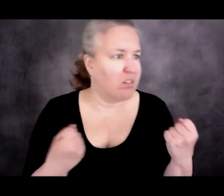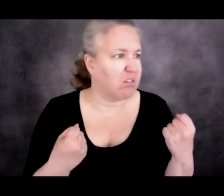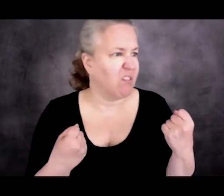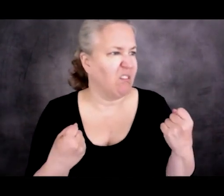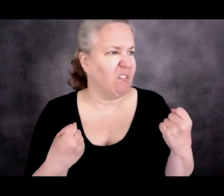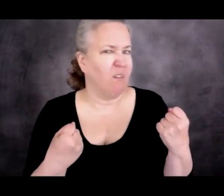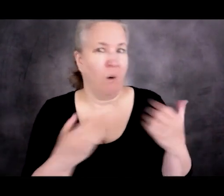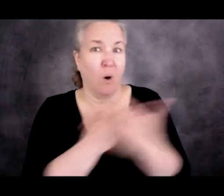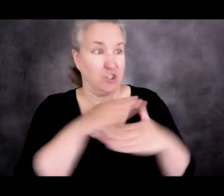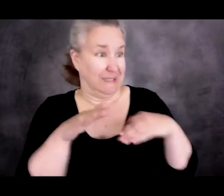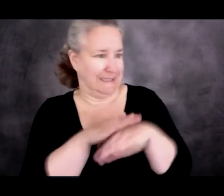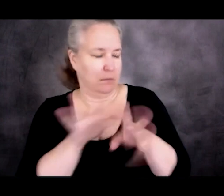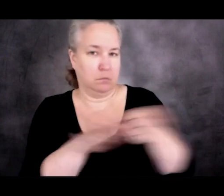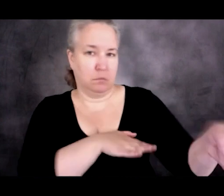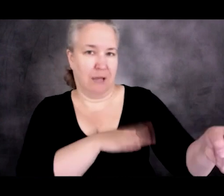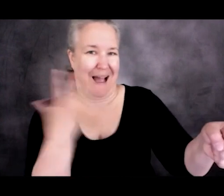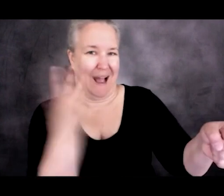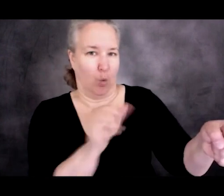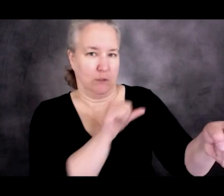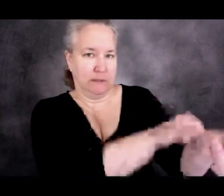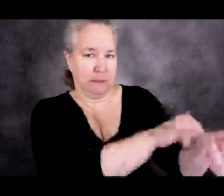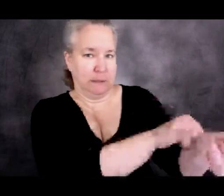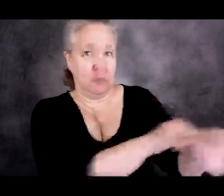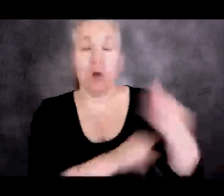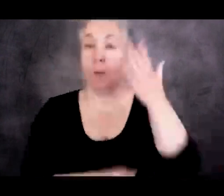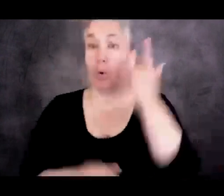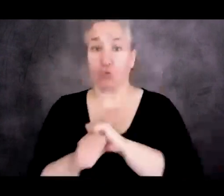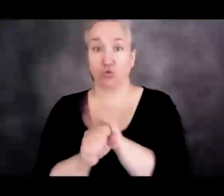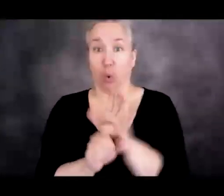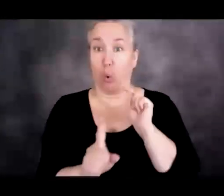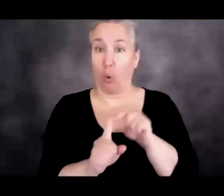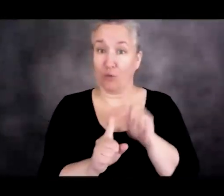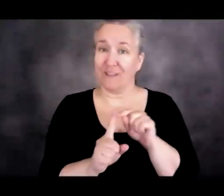So because COVID was a transmissible disease,